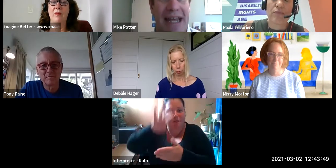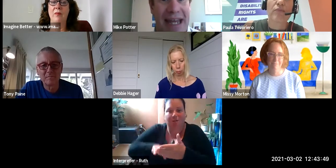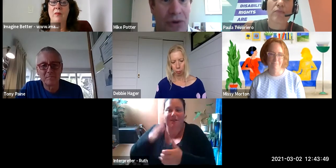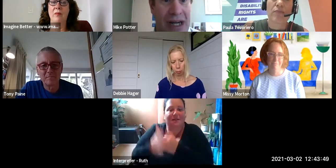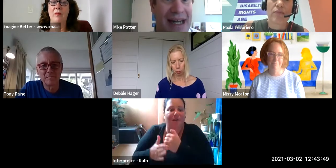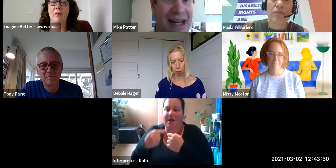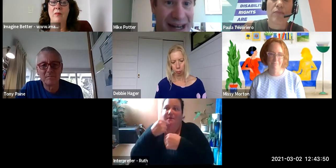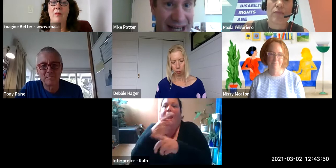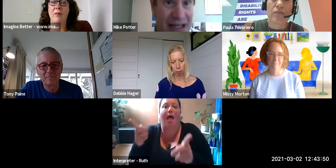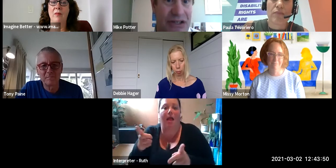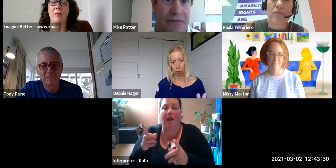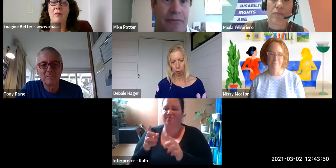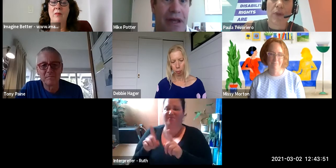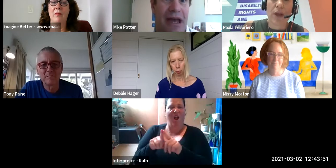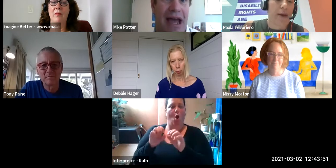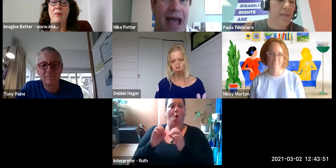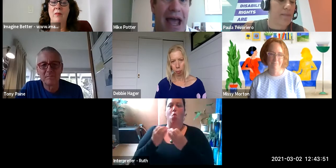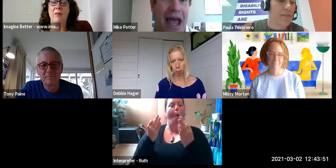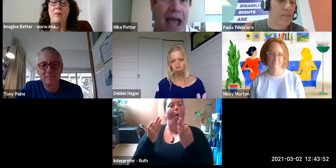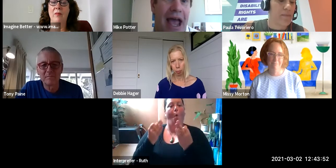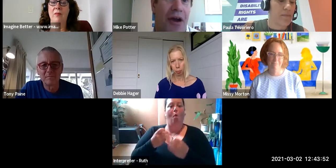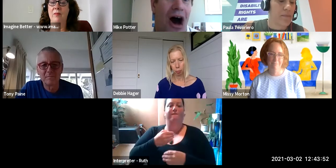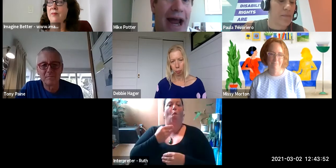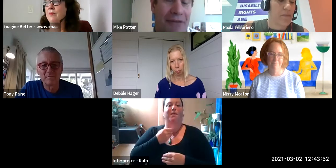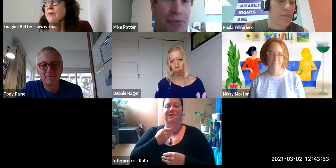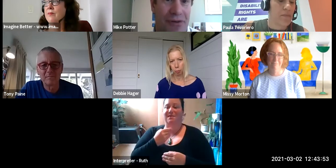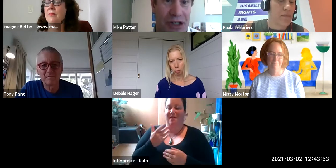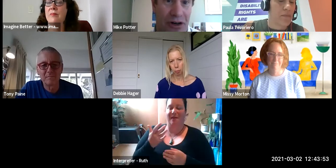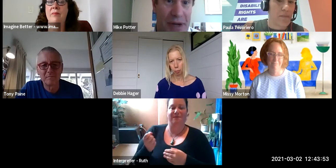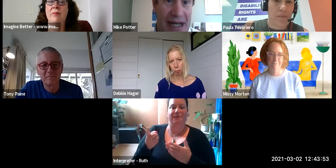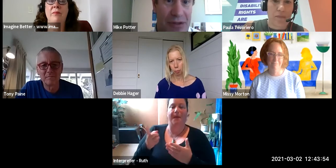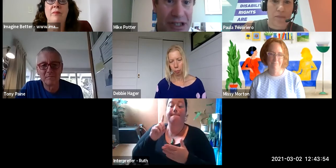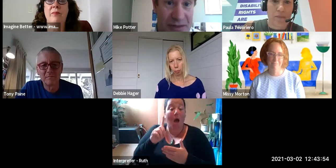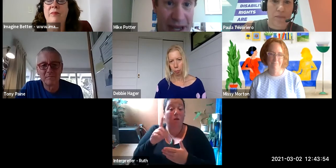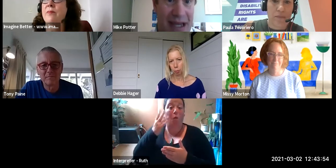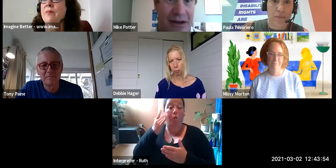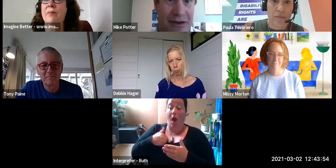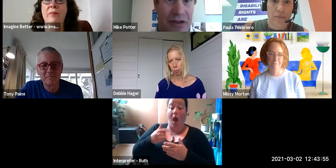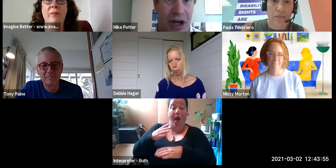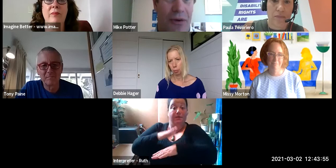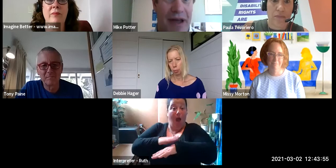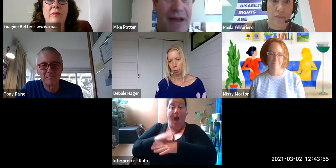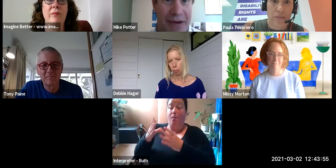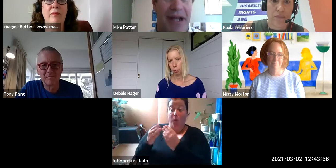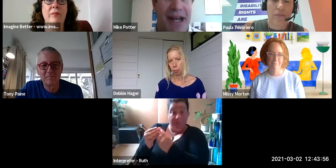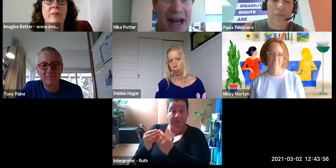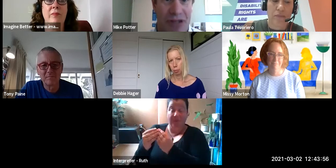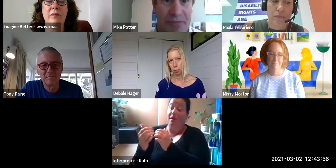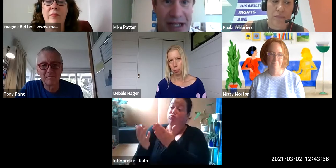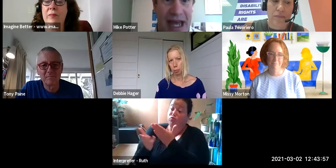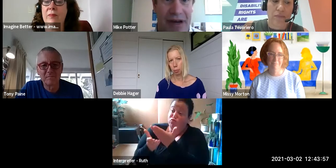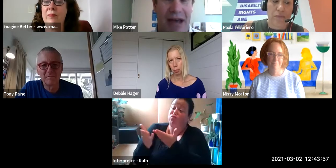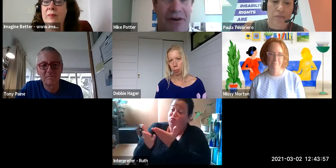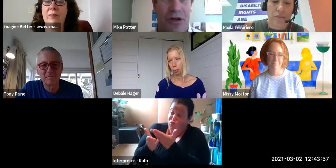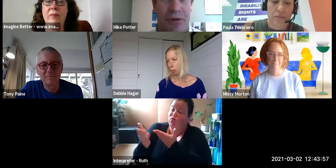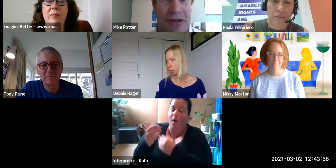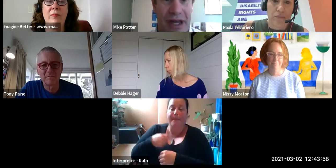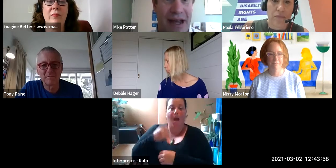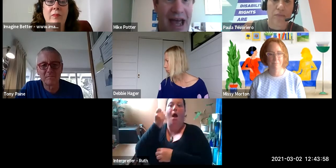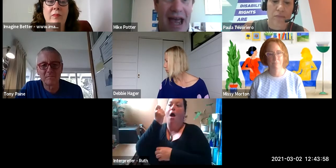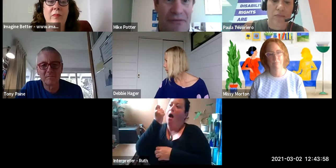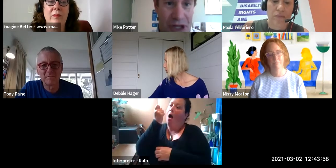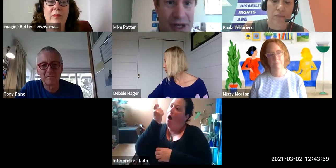disability is and the breadth of what that is and what it means and then every single